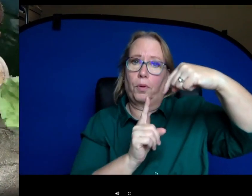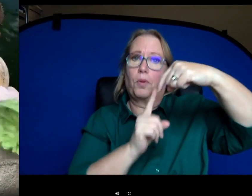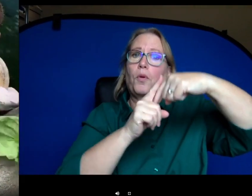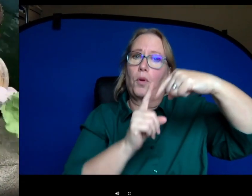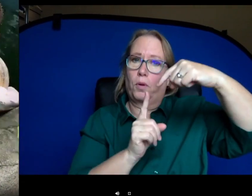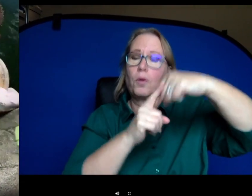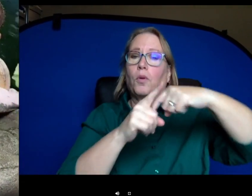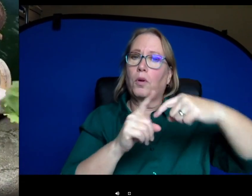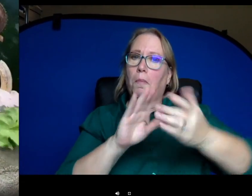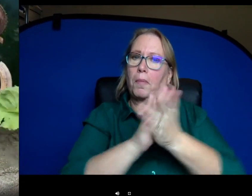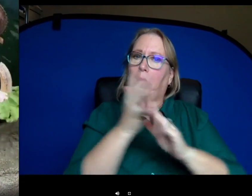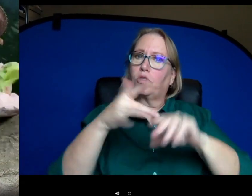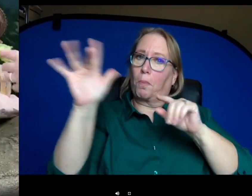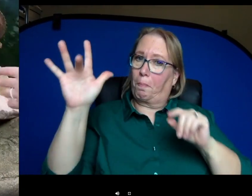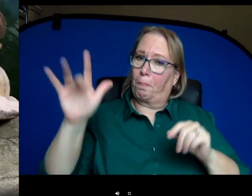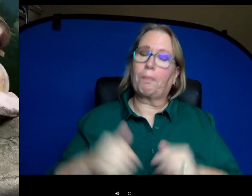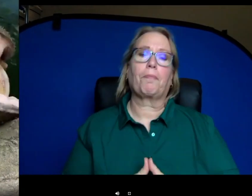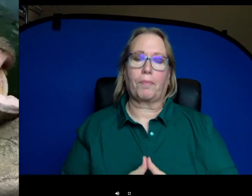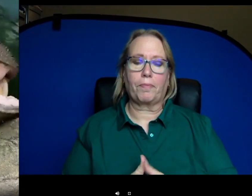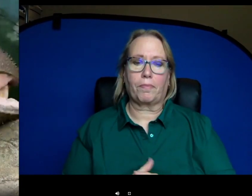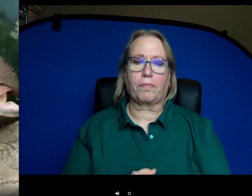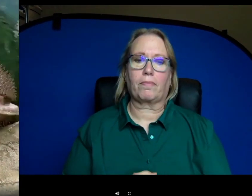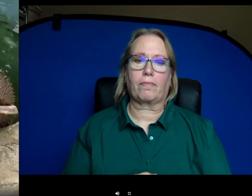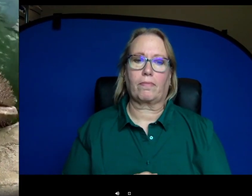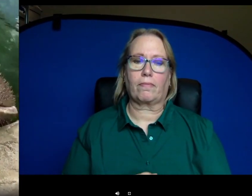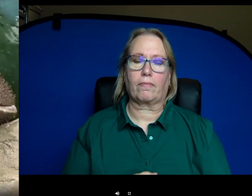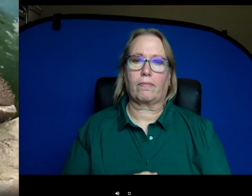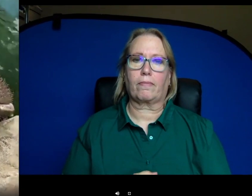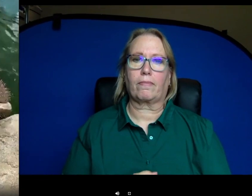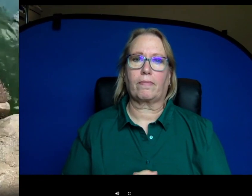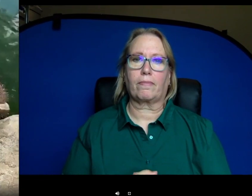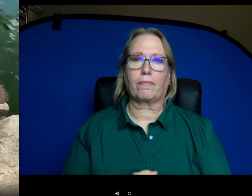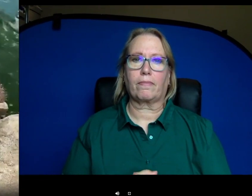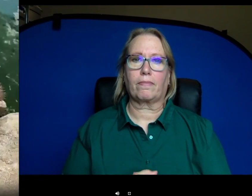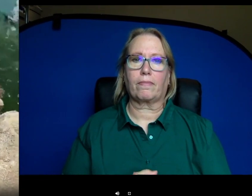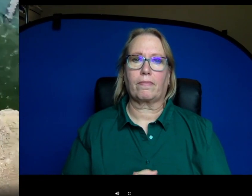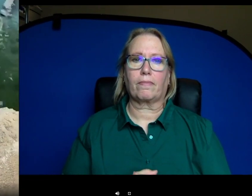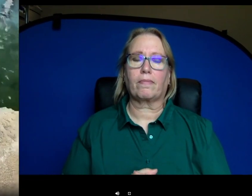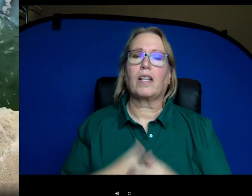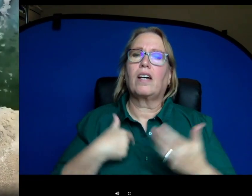are very uh very effective when they need to defend themselves. I mentioned